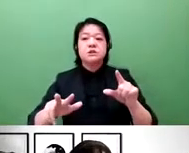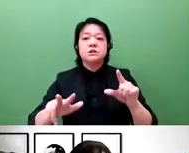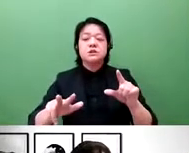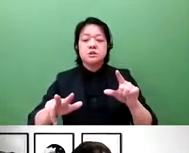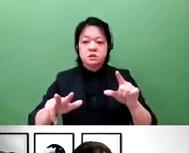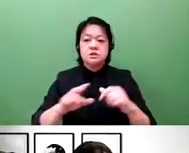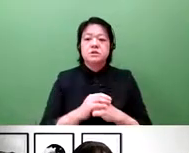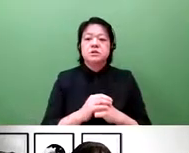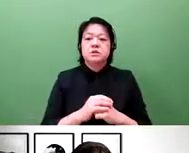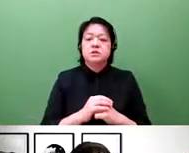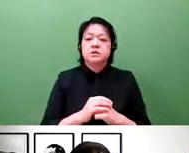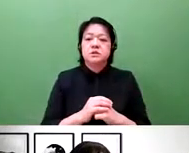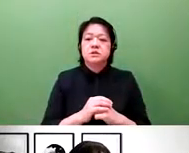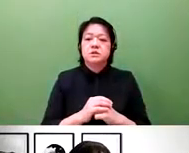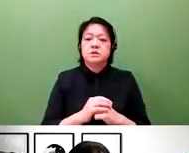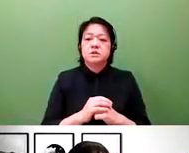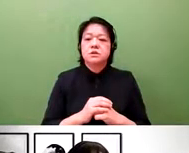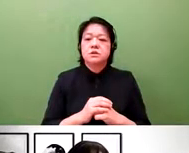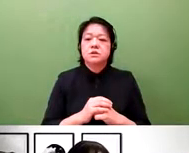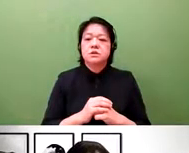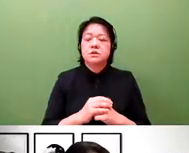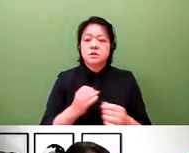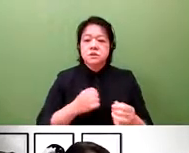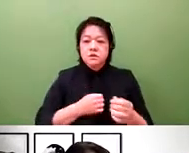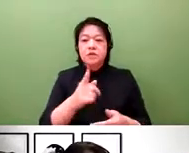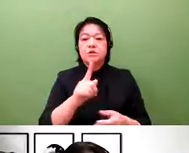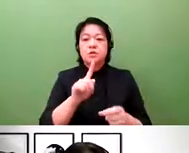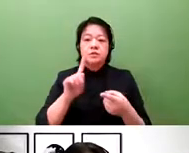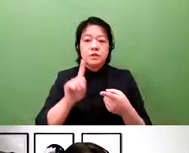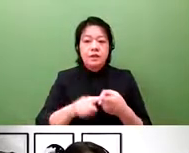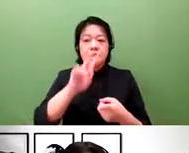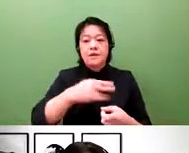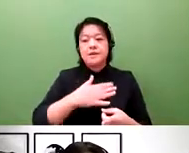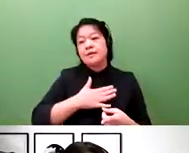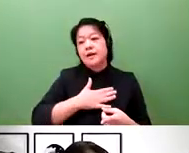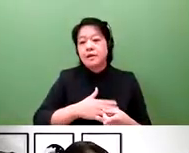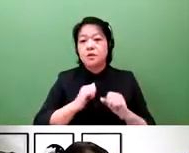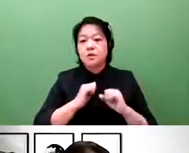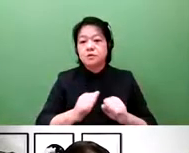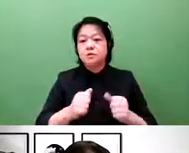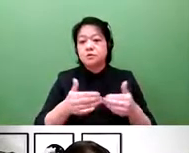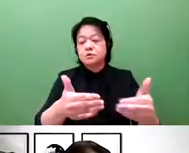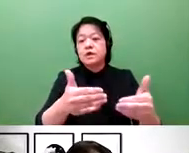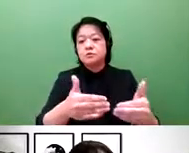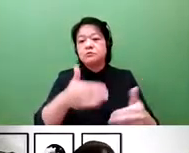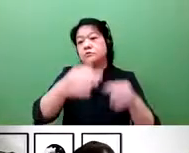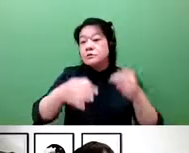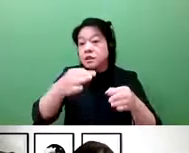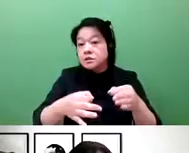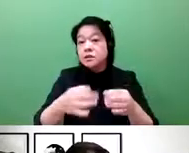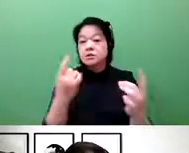intellectual property rights, and take a more positive stance.